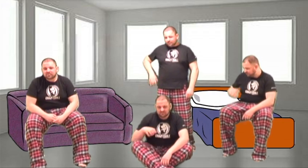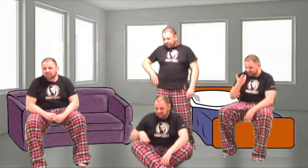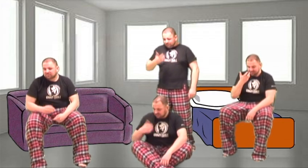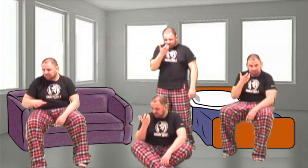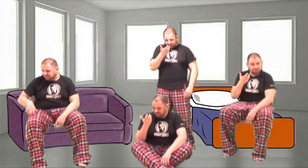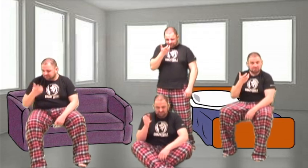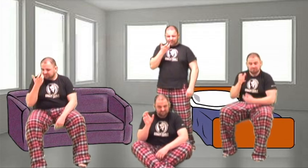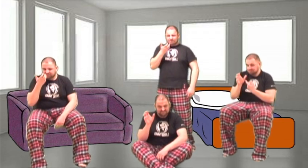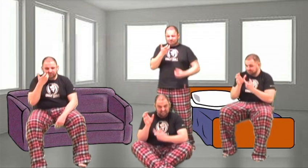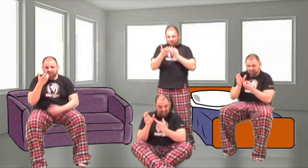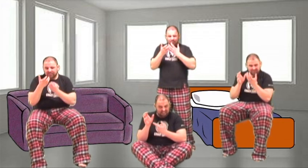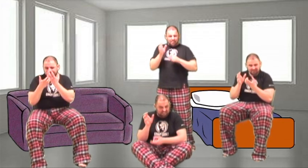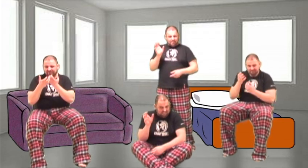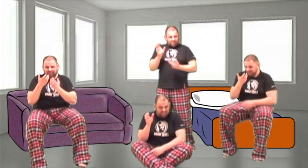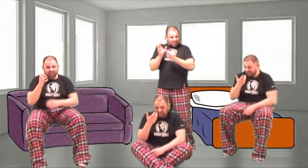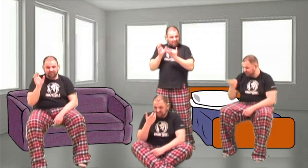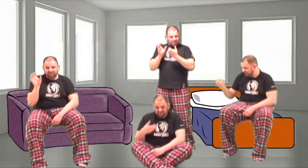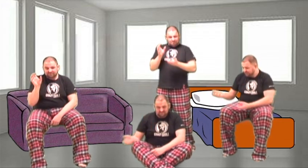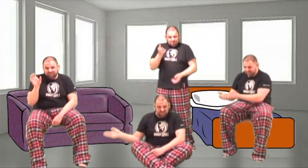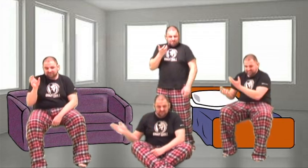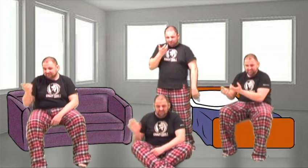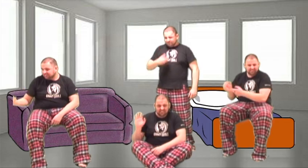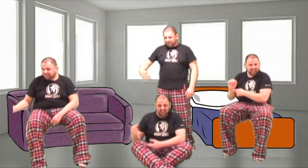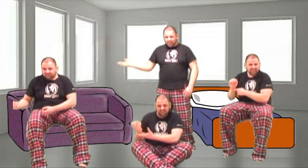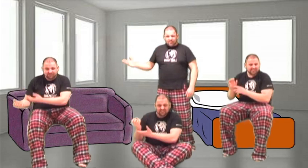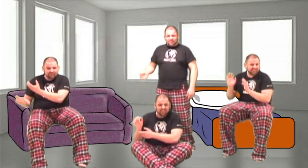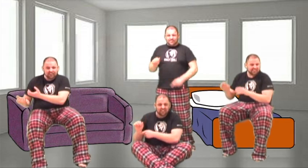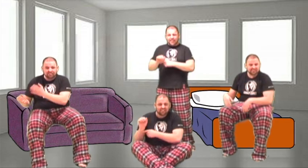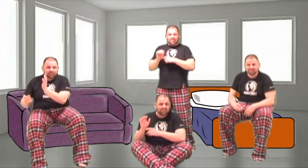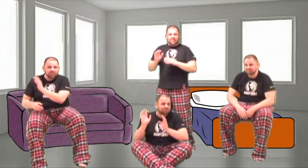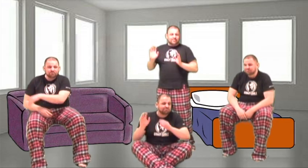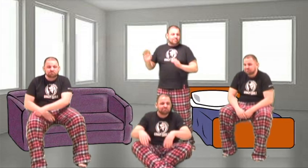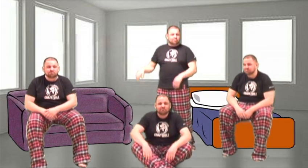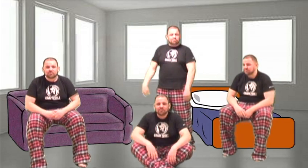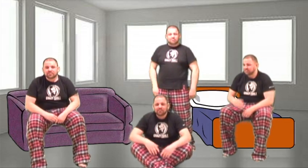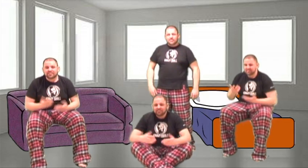Don't feel like picking up my phone, so leave a message at the tone